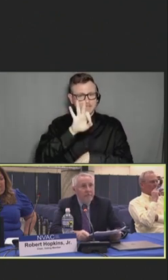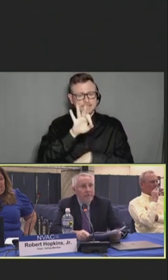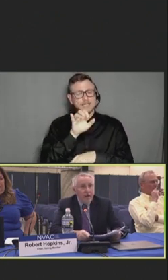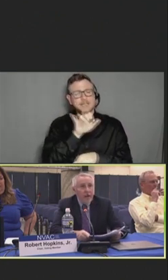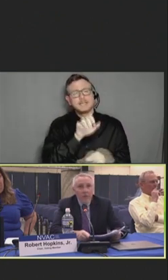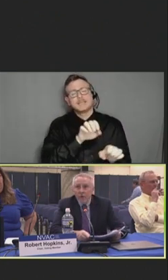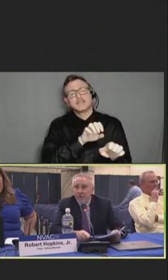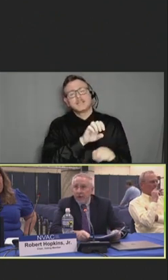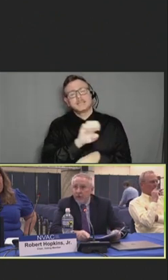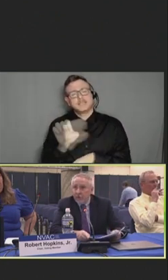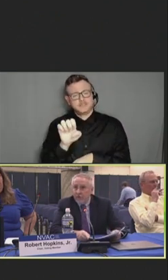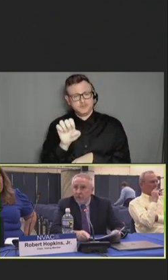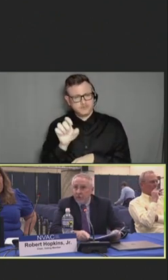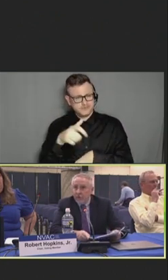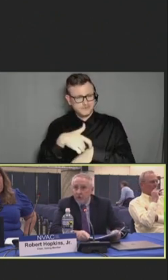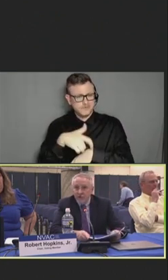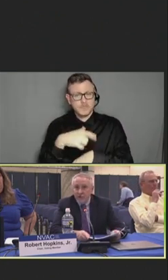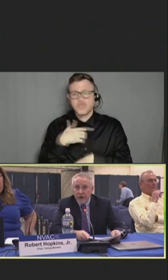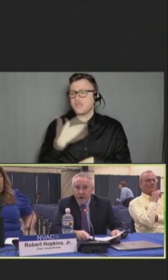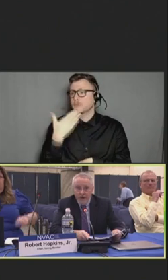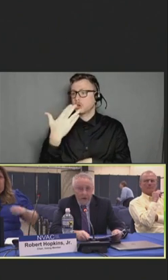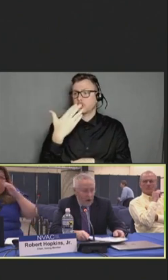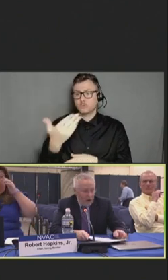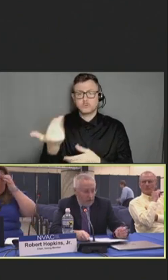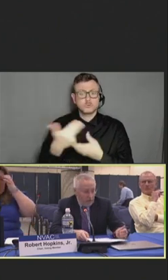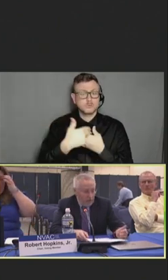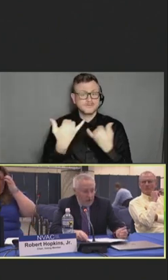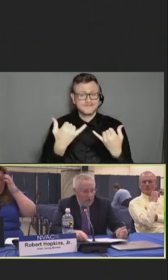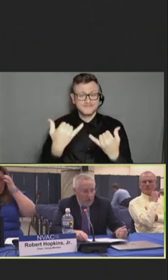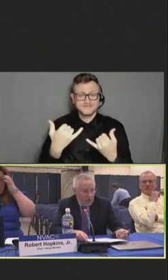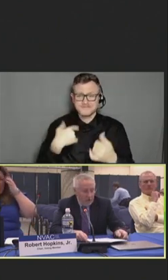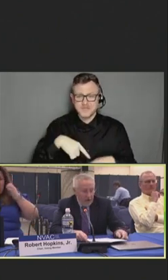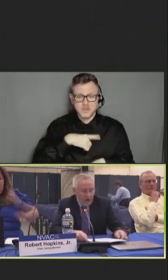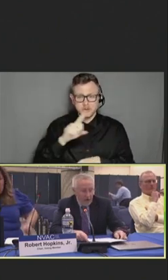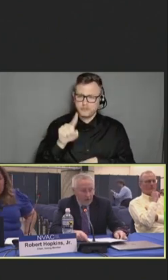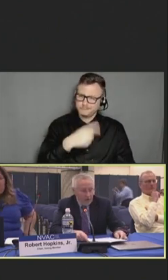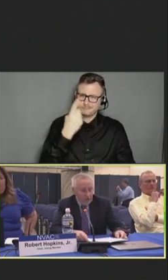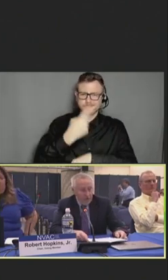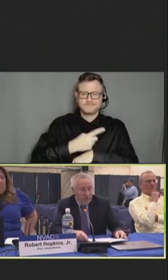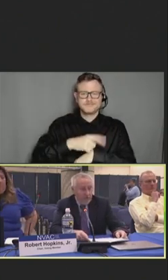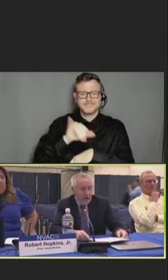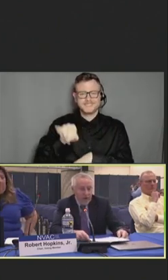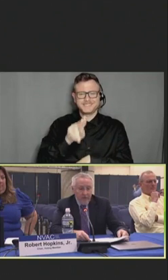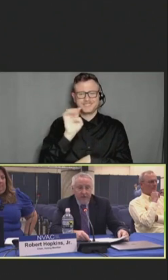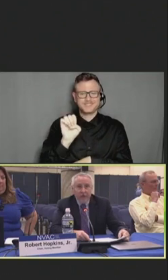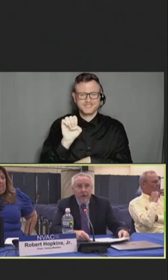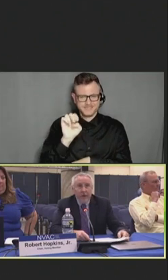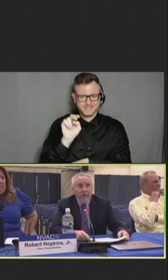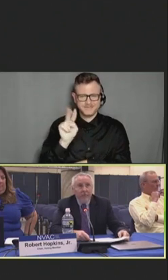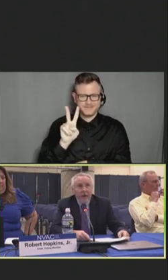I want to thank those of you that participated in our first day of our June NVAC meeting